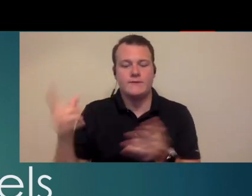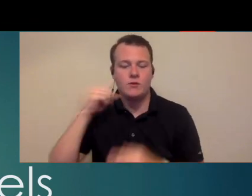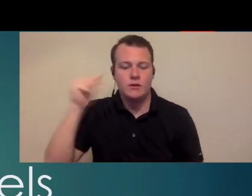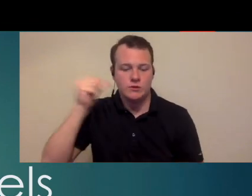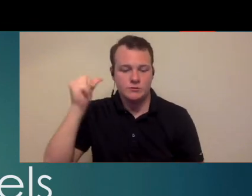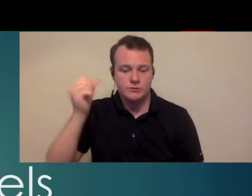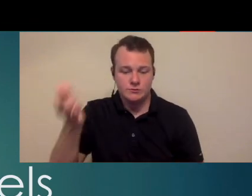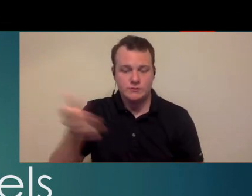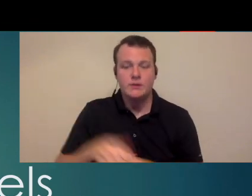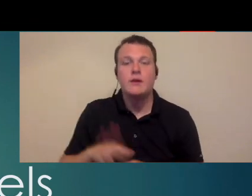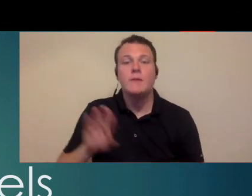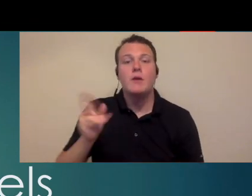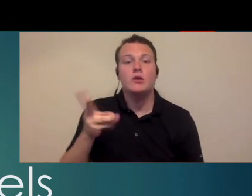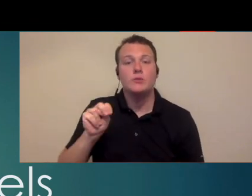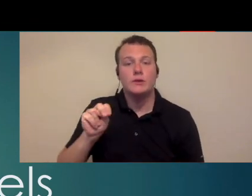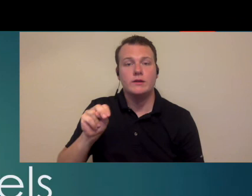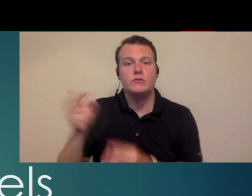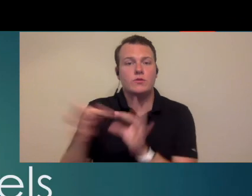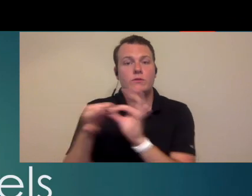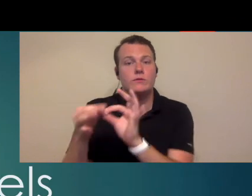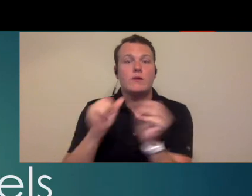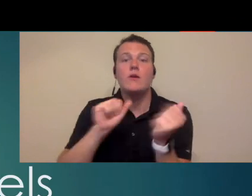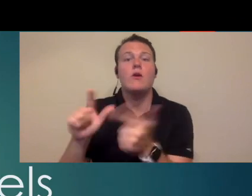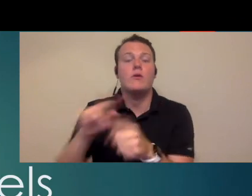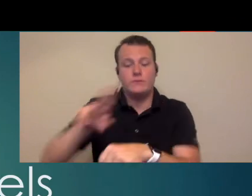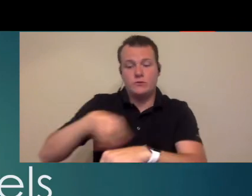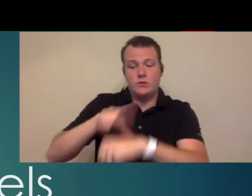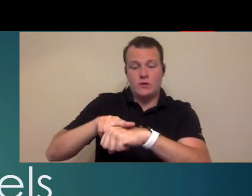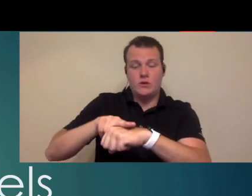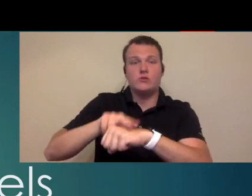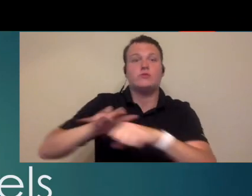for audiology dr. Baldwin coordinates the staffs efforts for all local and